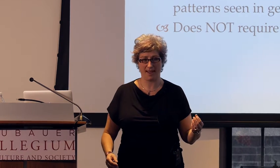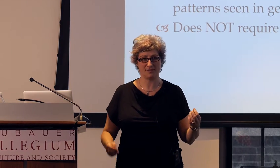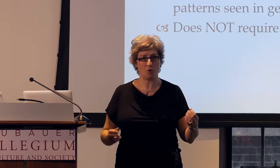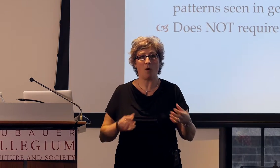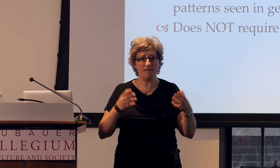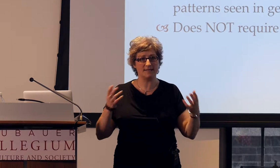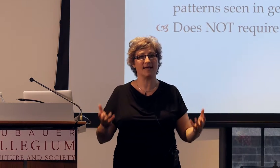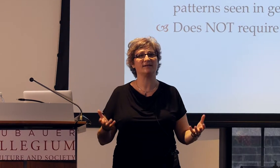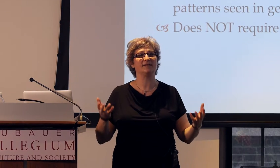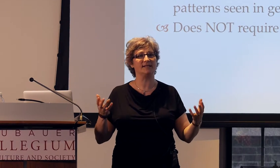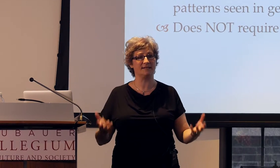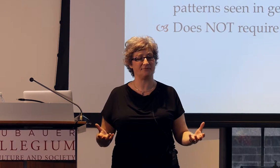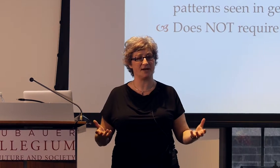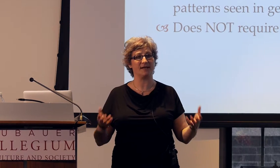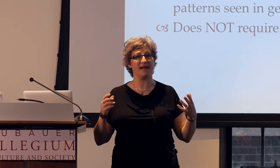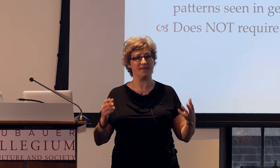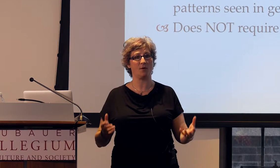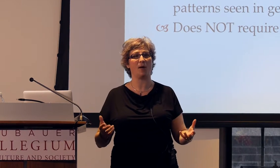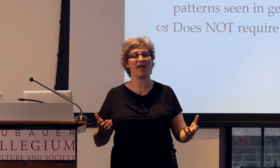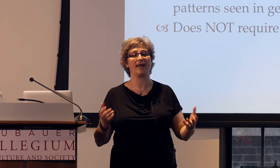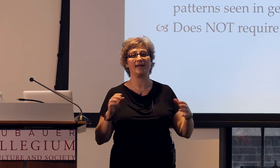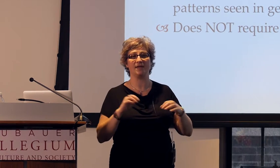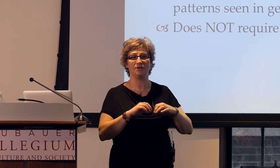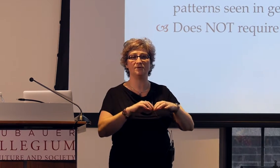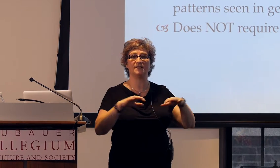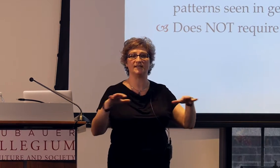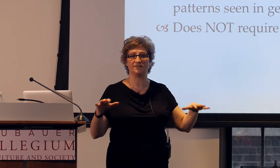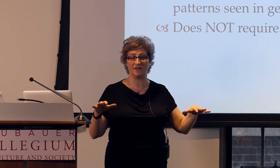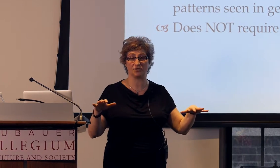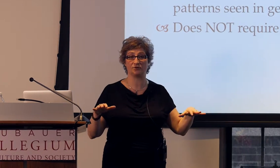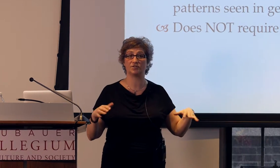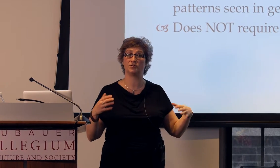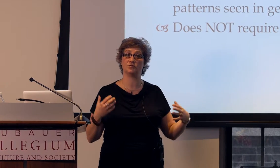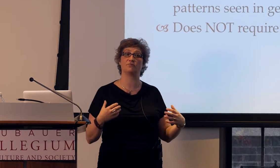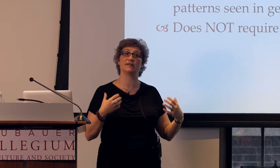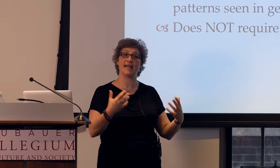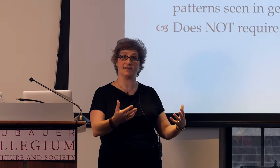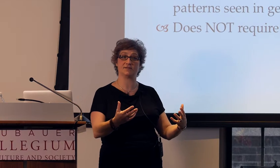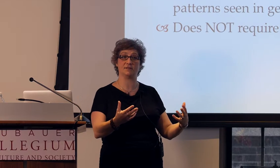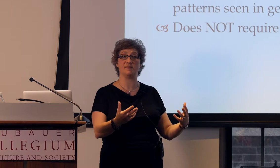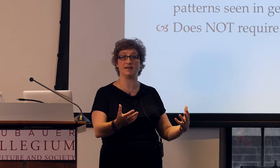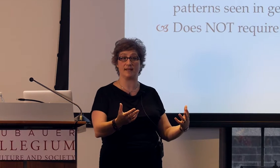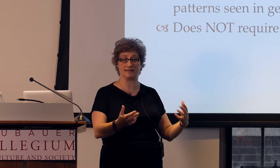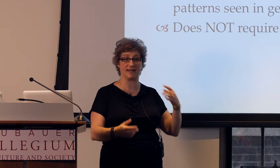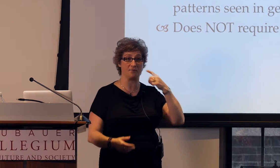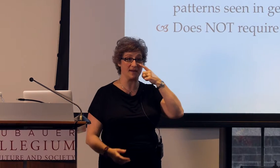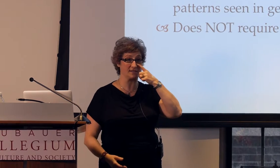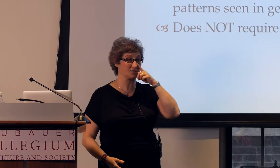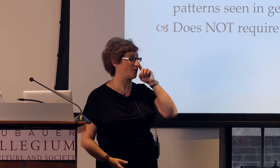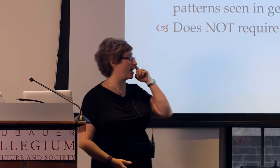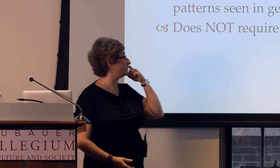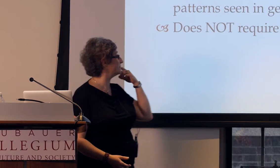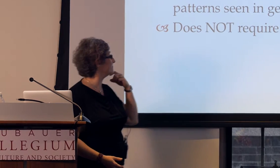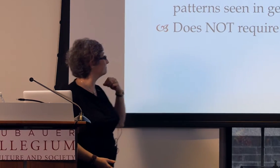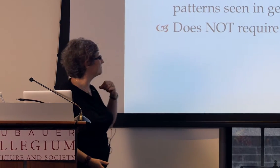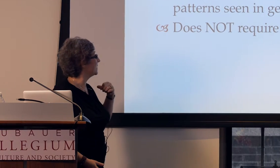it's qualitatively different in the way it uses these features to relate to the meanings that are being described.